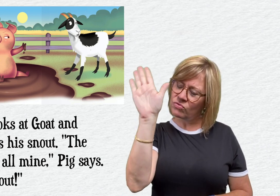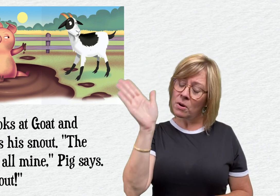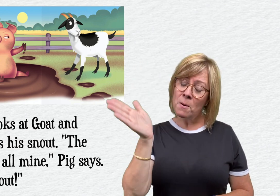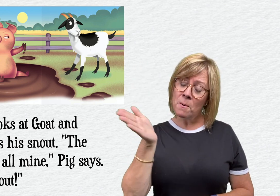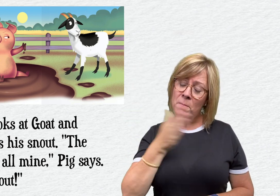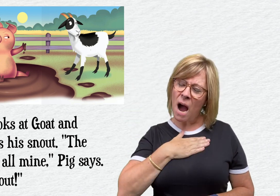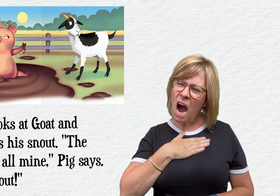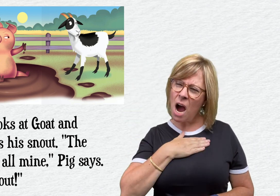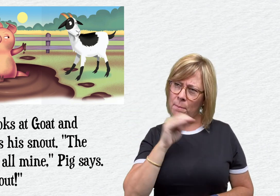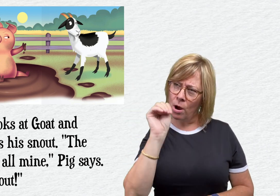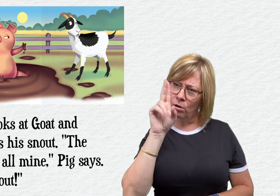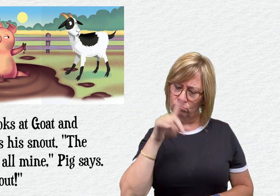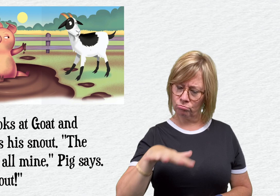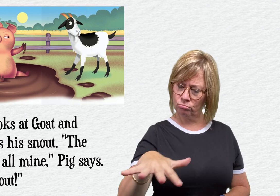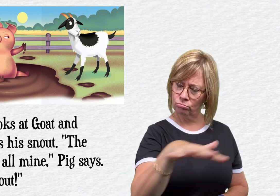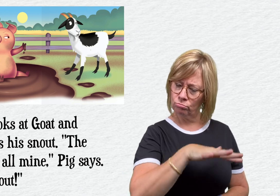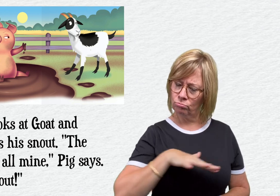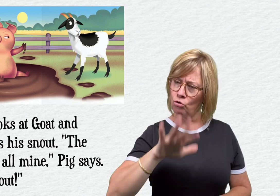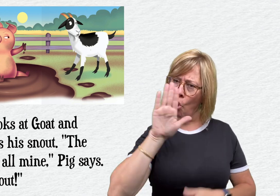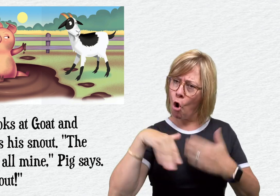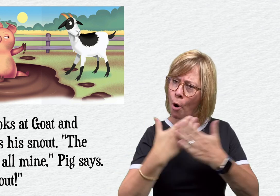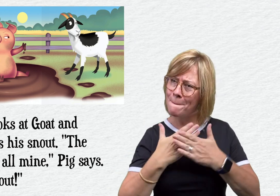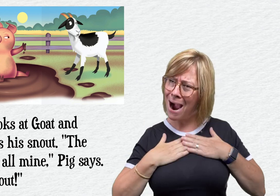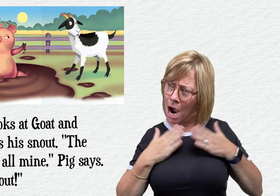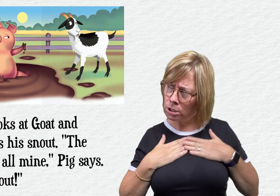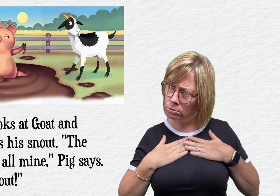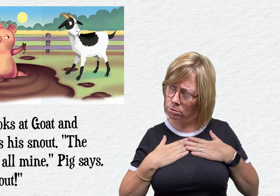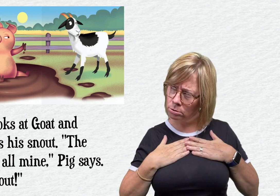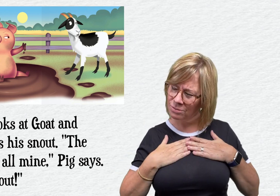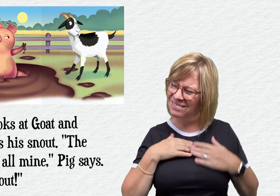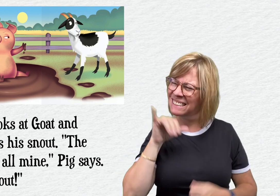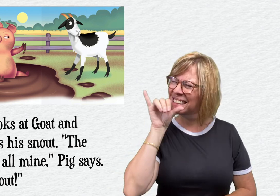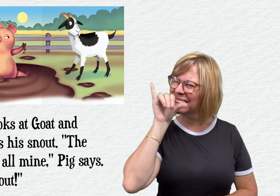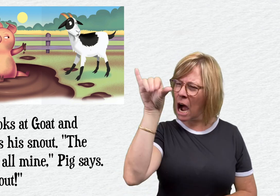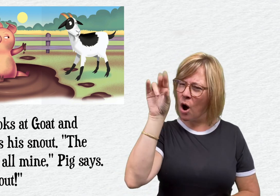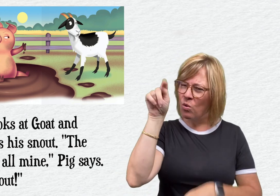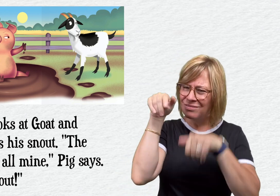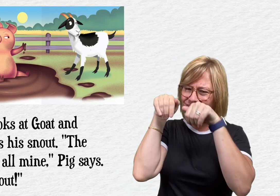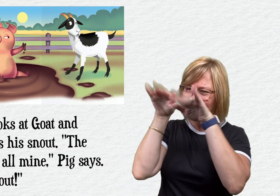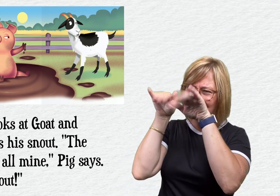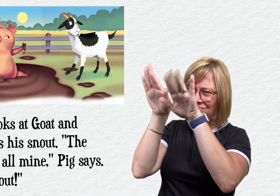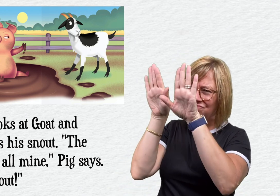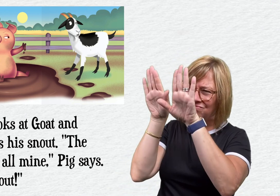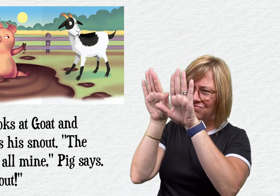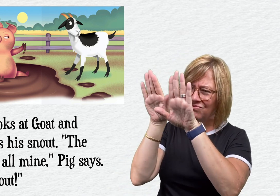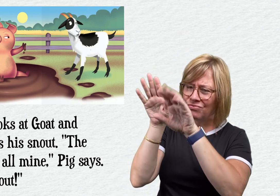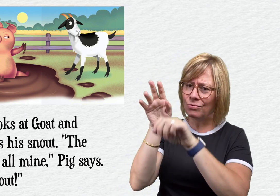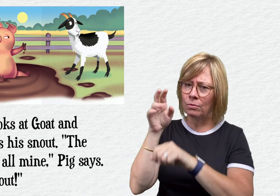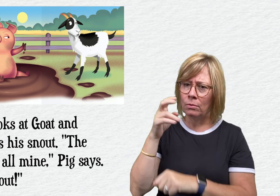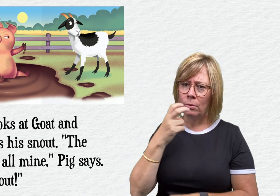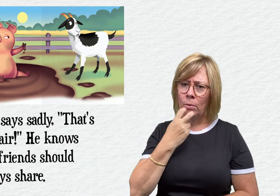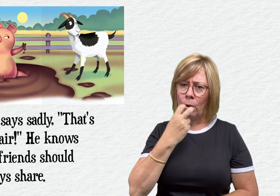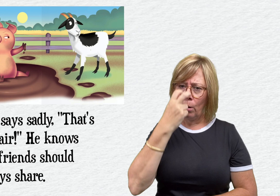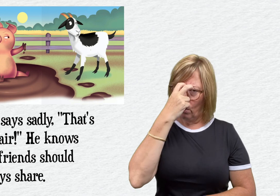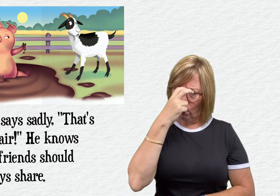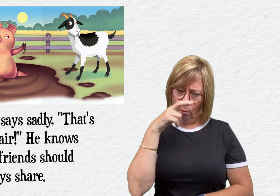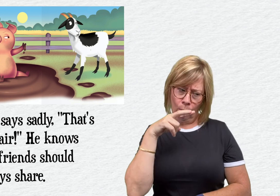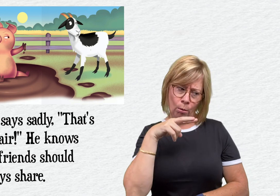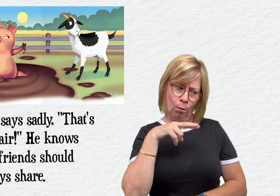"The mud's all mine, Pig says "Stay out!"